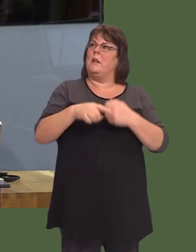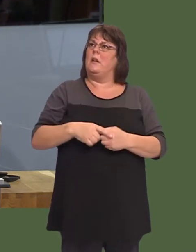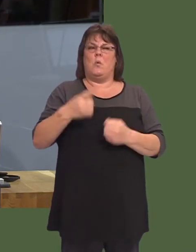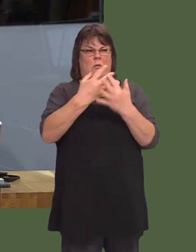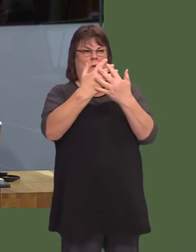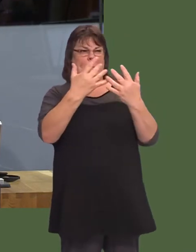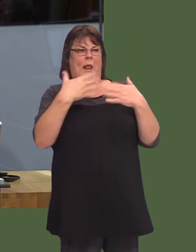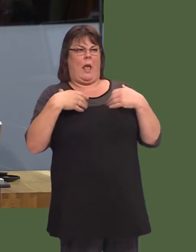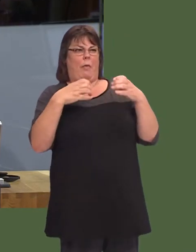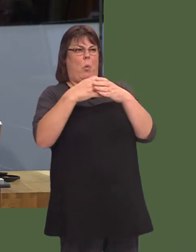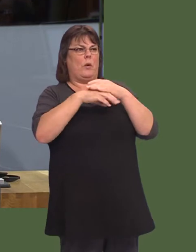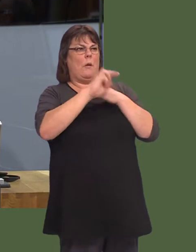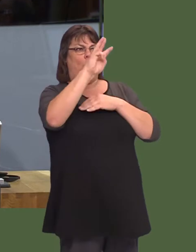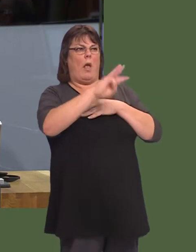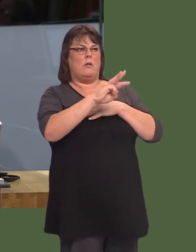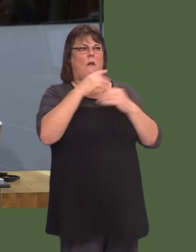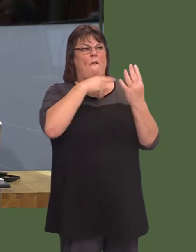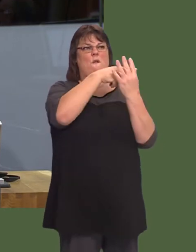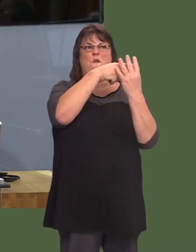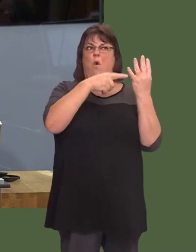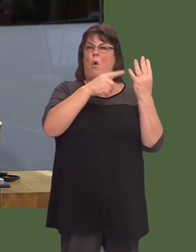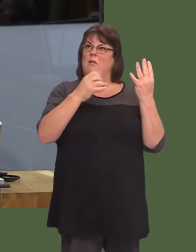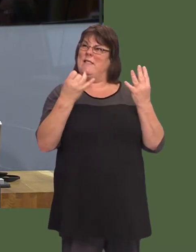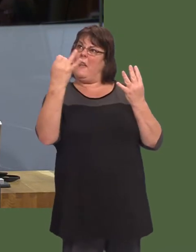When you do have so many health boards in Wales, as I said, four of themó.